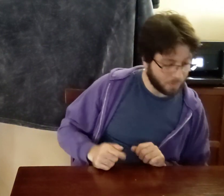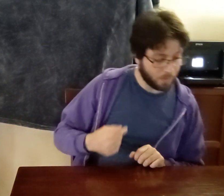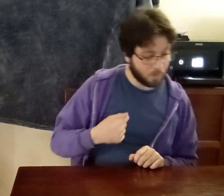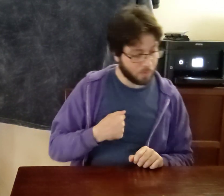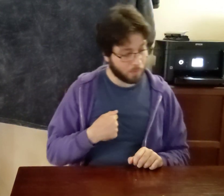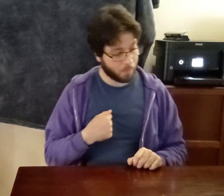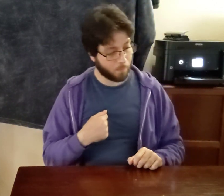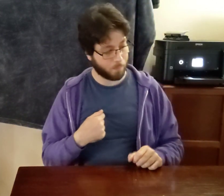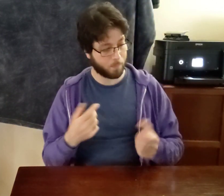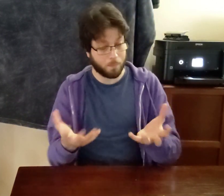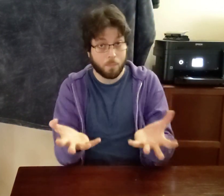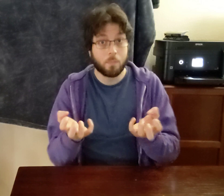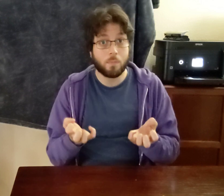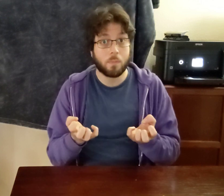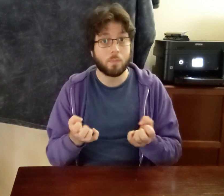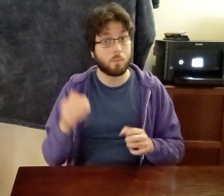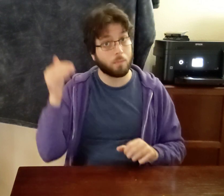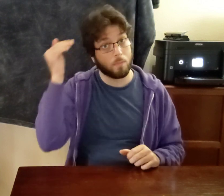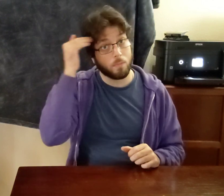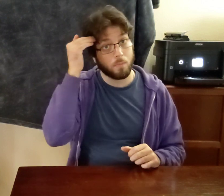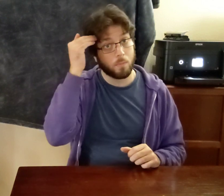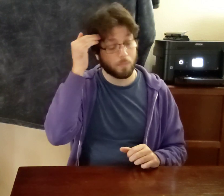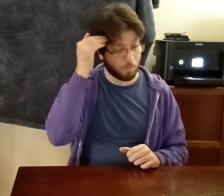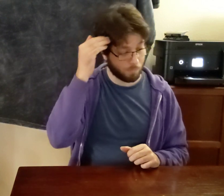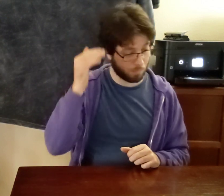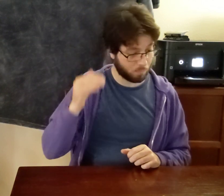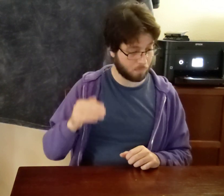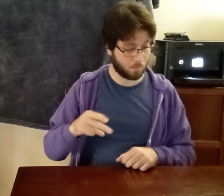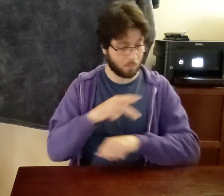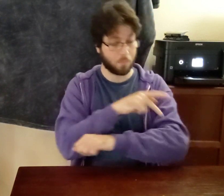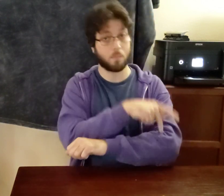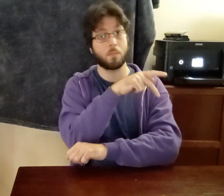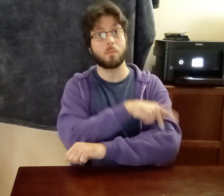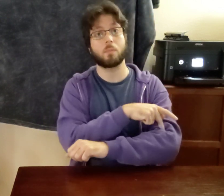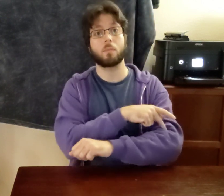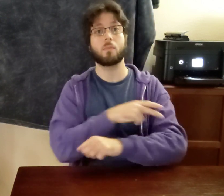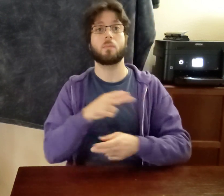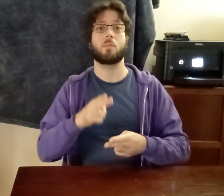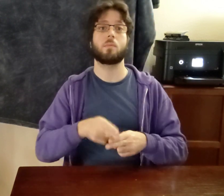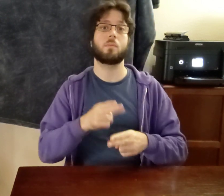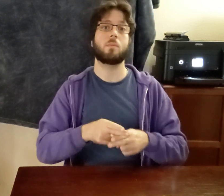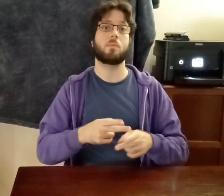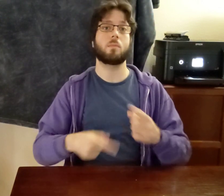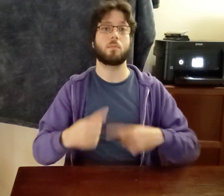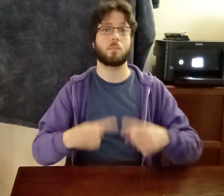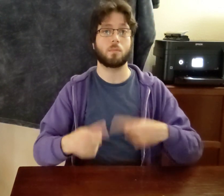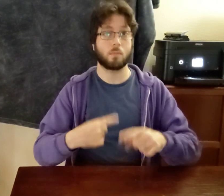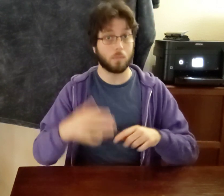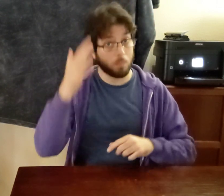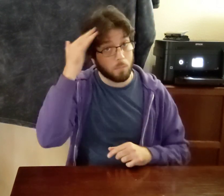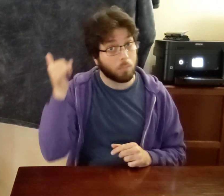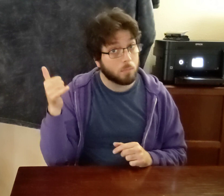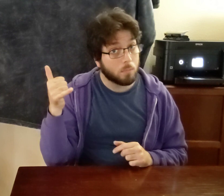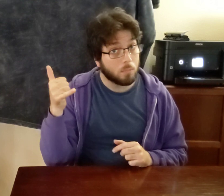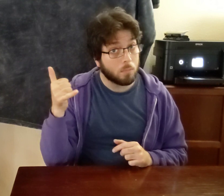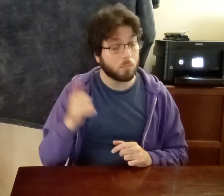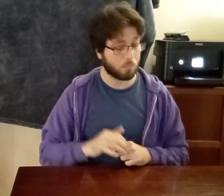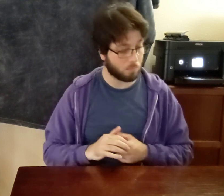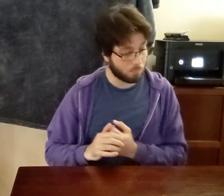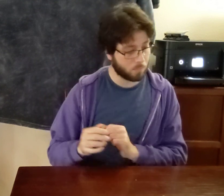I (should be YOU) WANT KNOW BEARALDO NAME SIGN WHY-rhetorical?